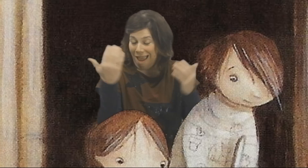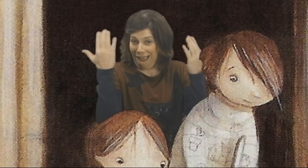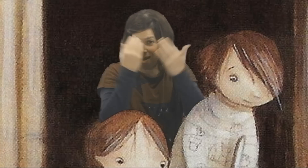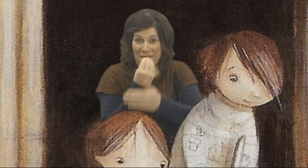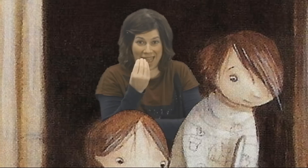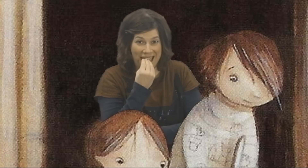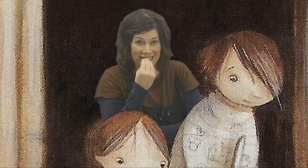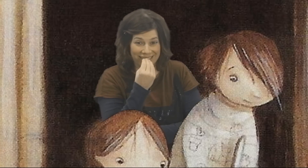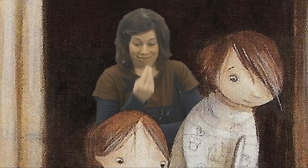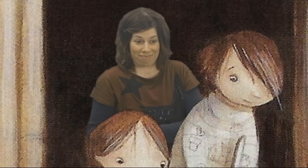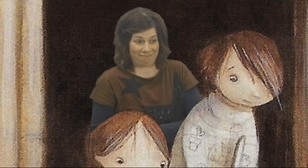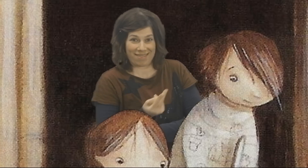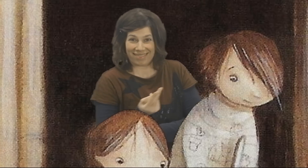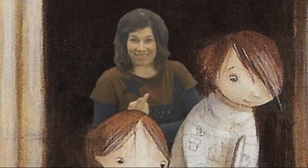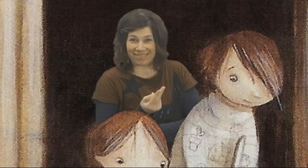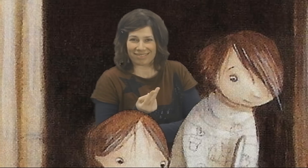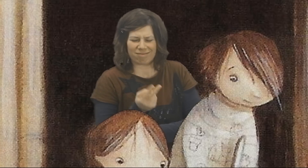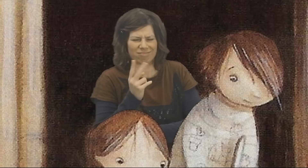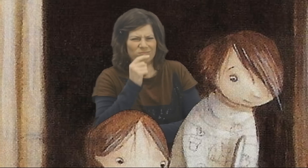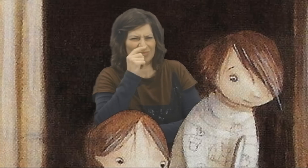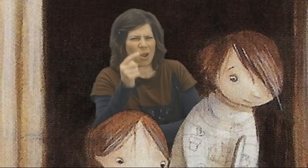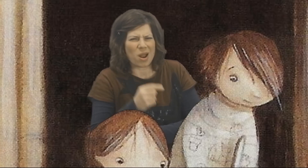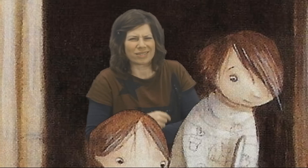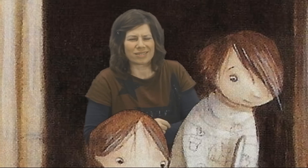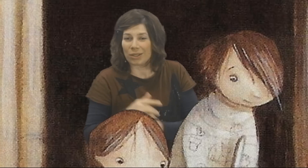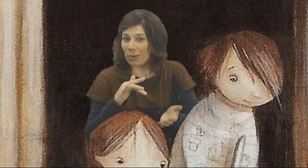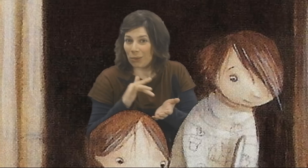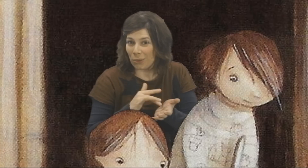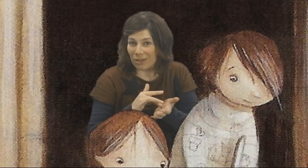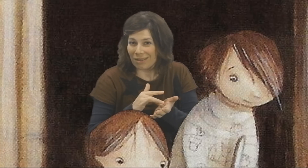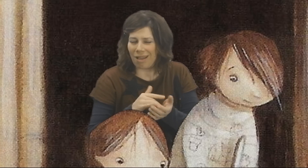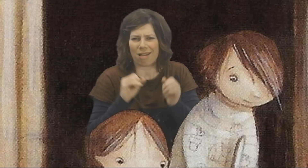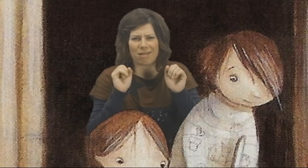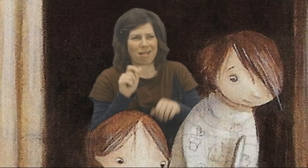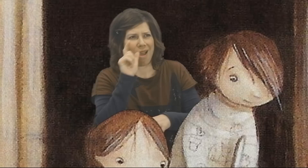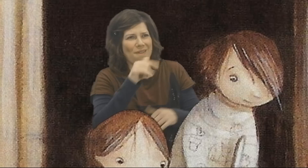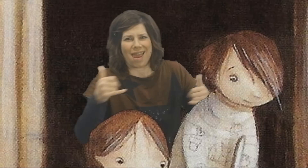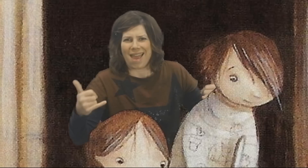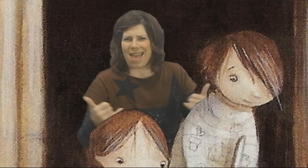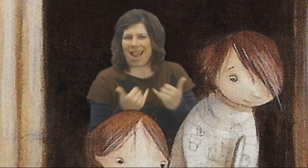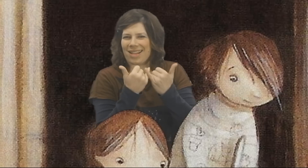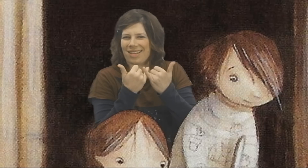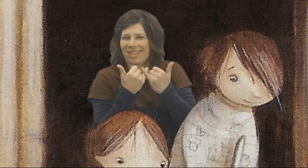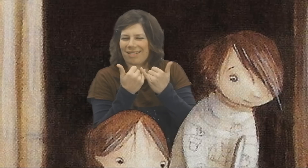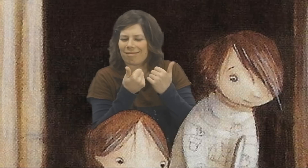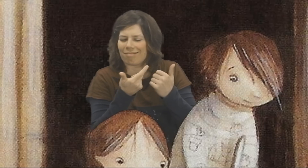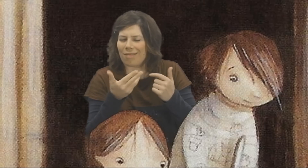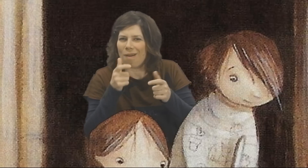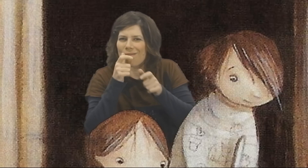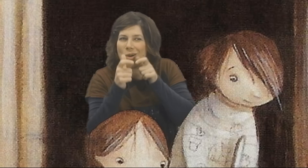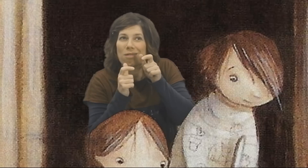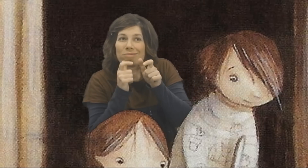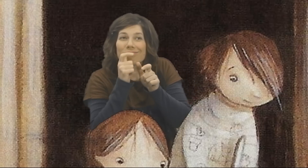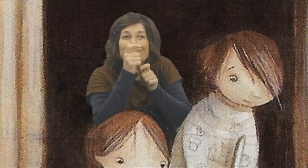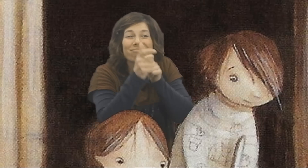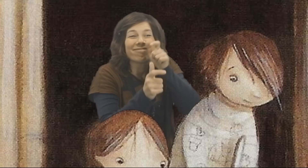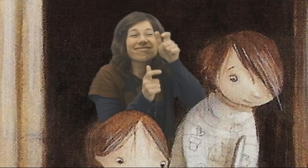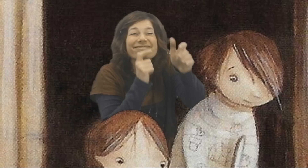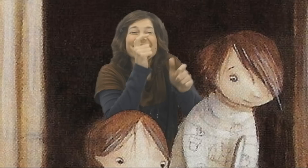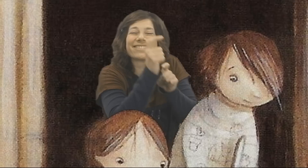Being able to say a few words to they parents at dinner makes them proud.